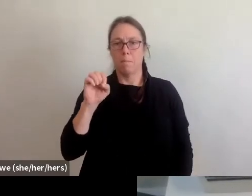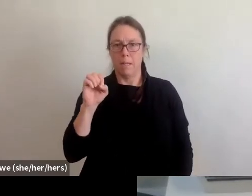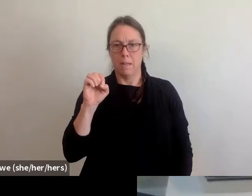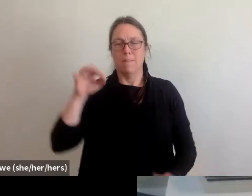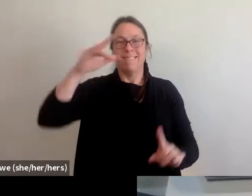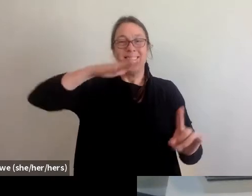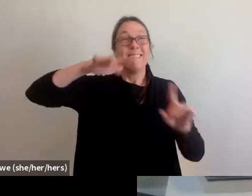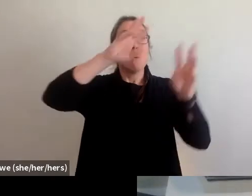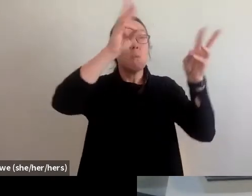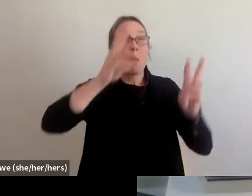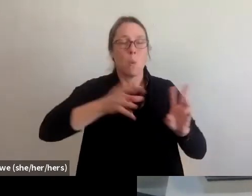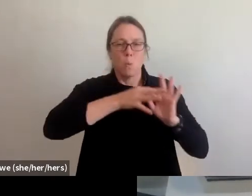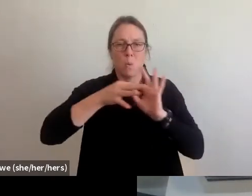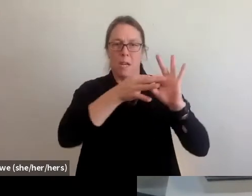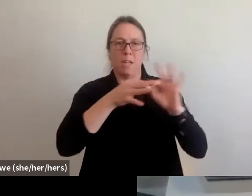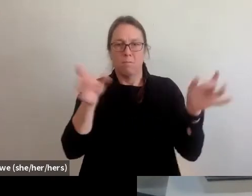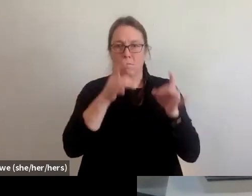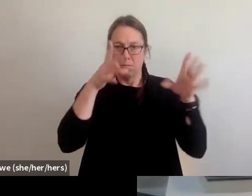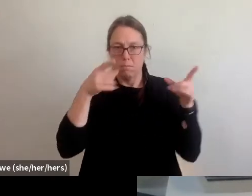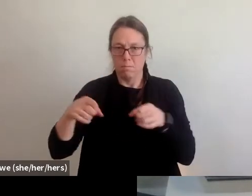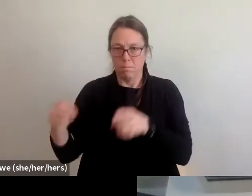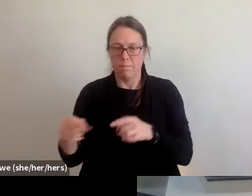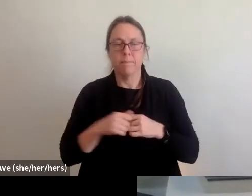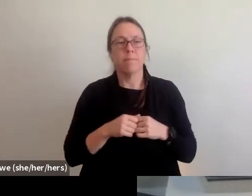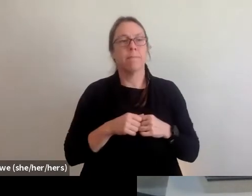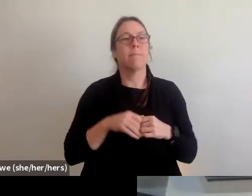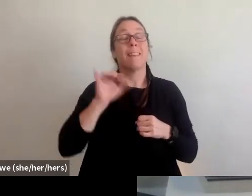So it's basically how we ensure that the survivors